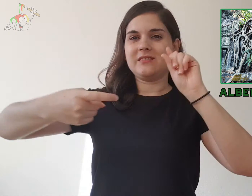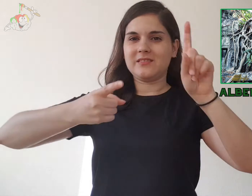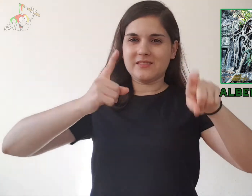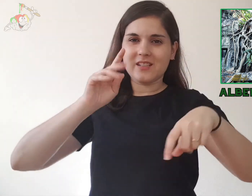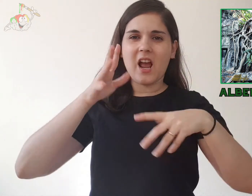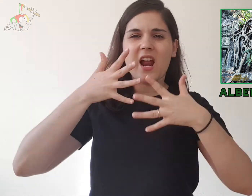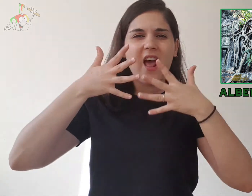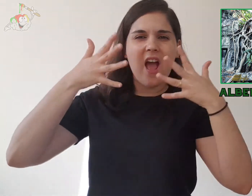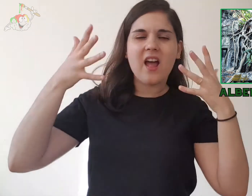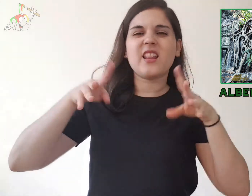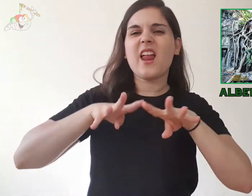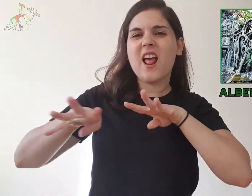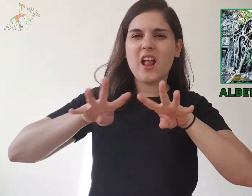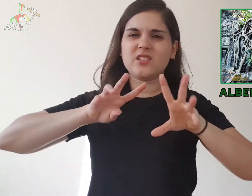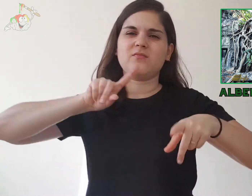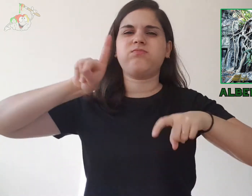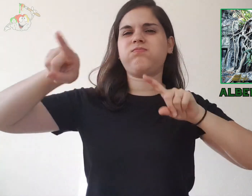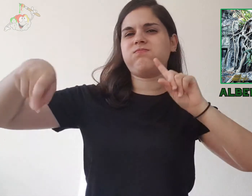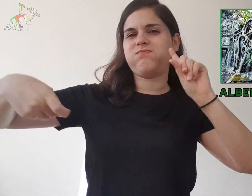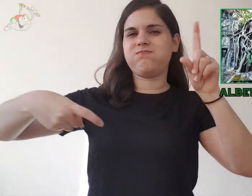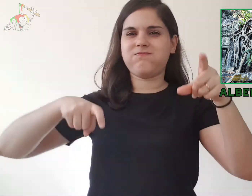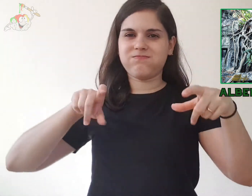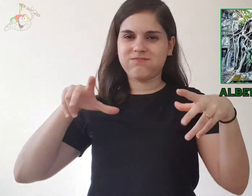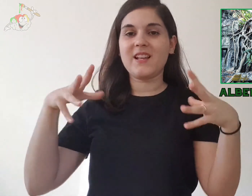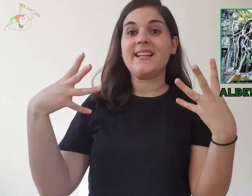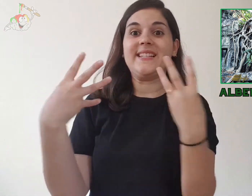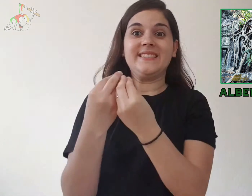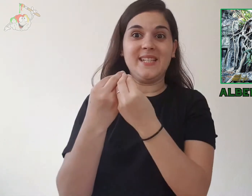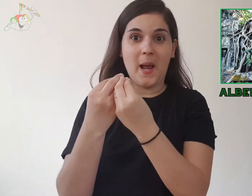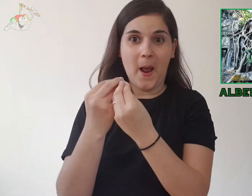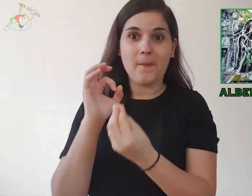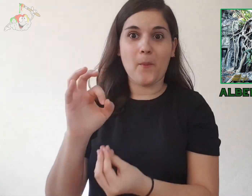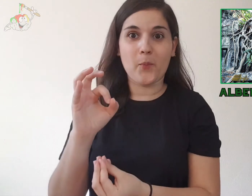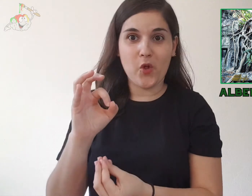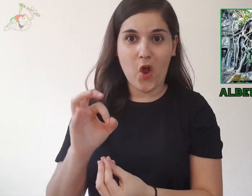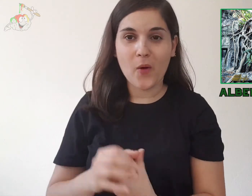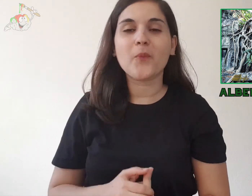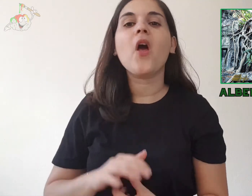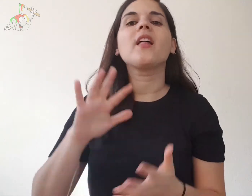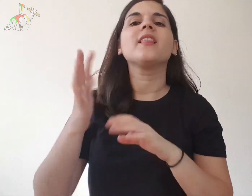their majestic roots that occupy the temple. This is why